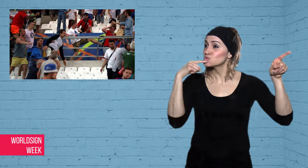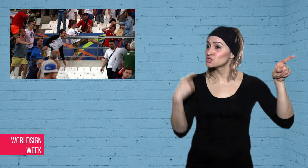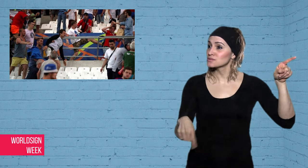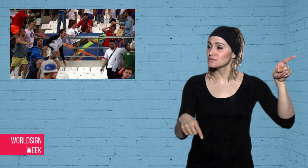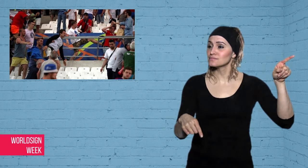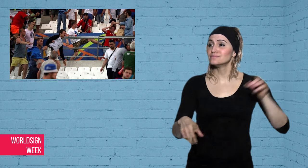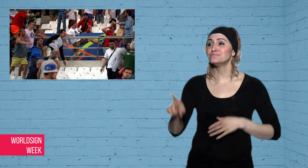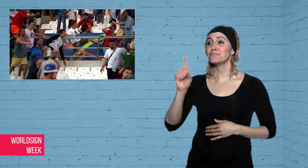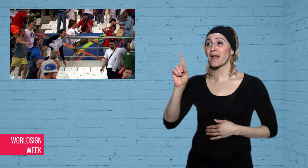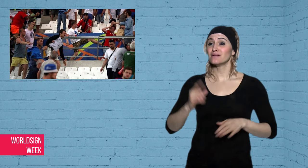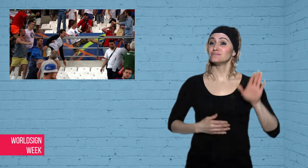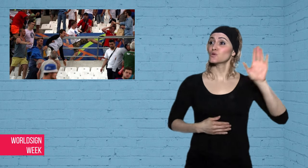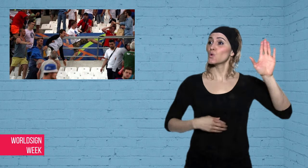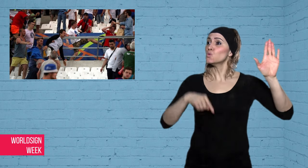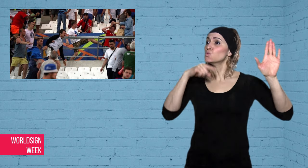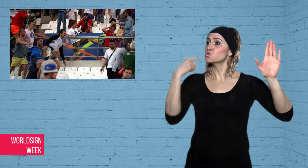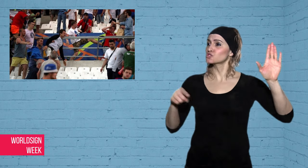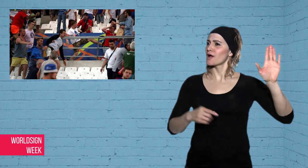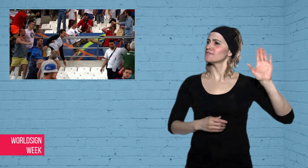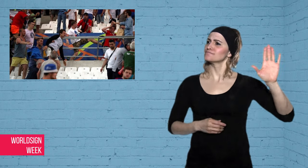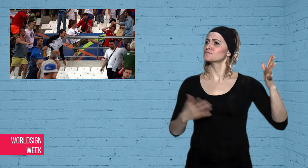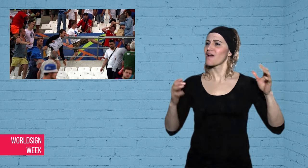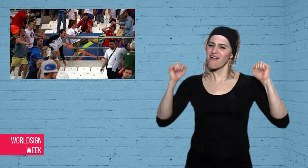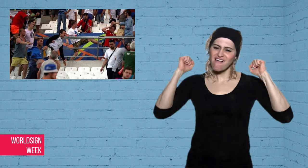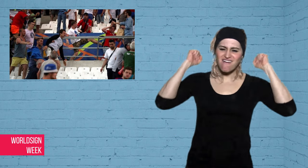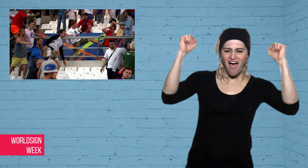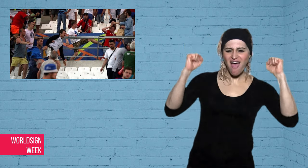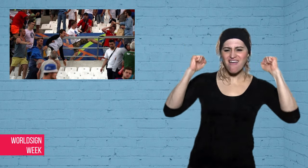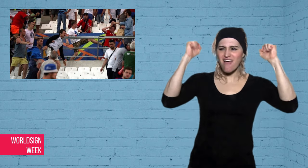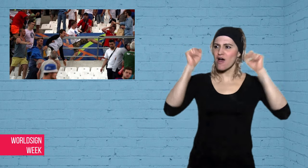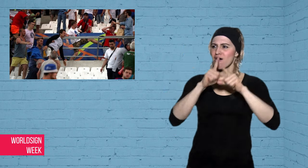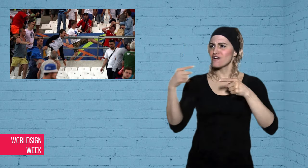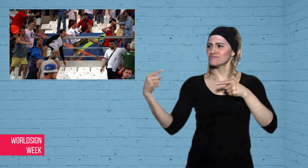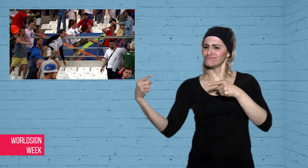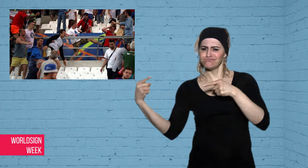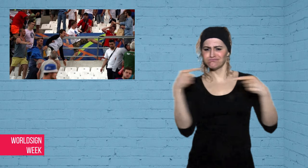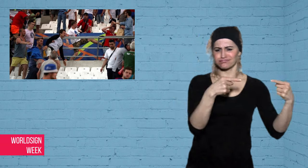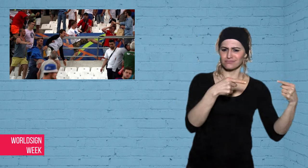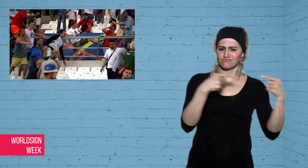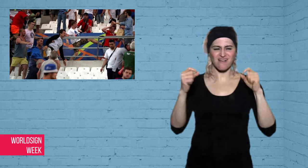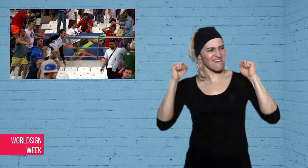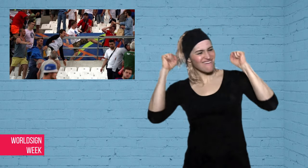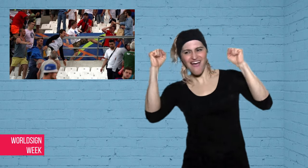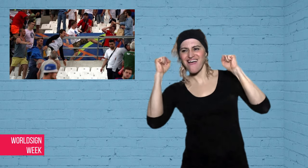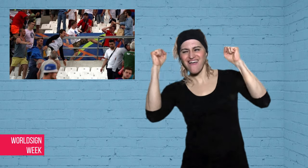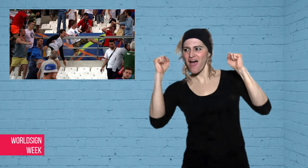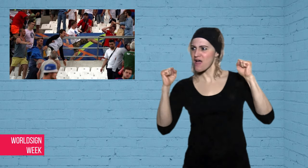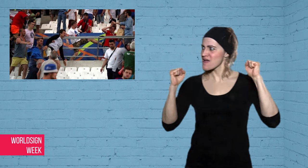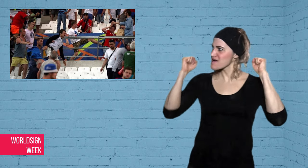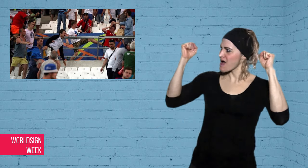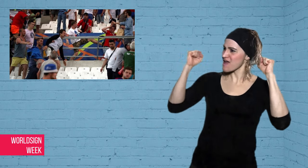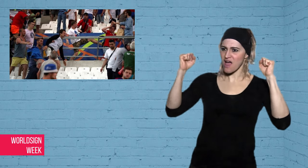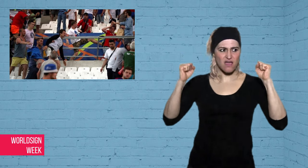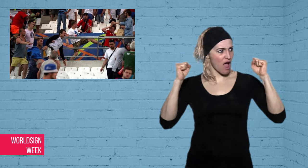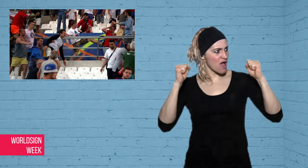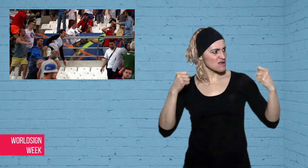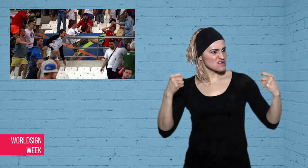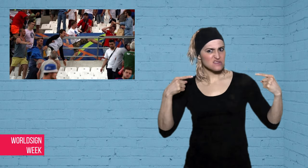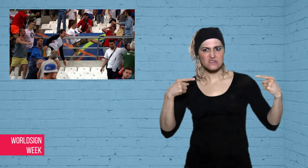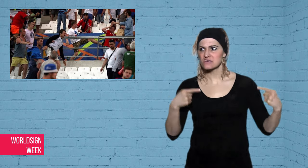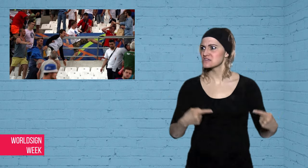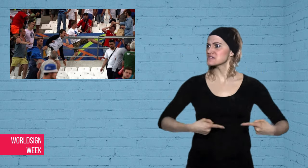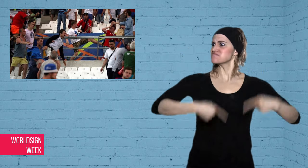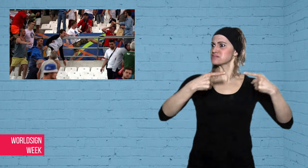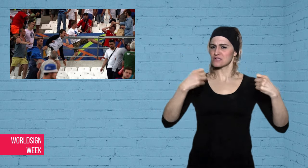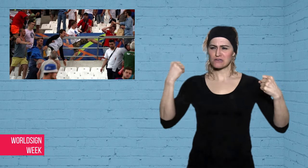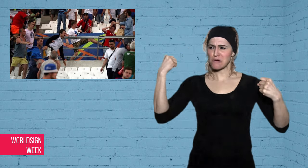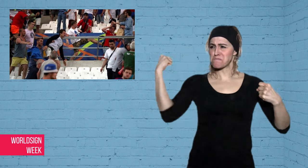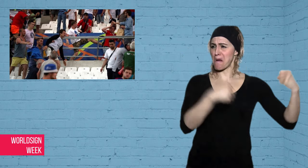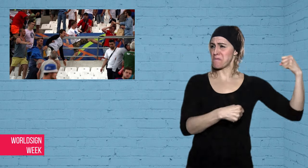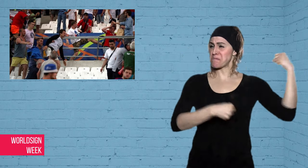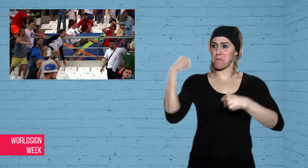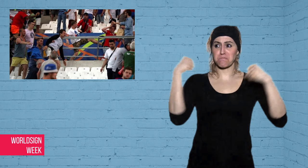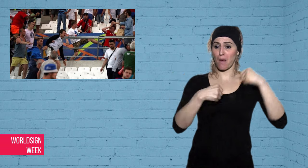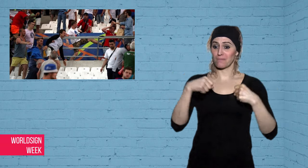has proposed an unique solution to the